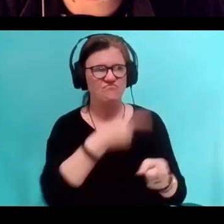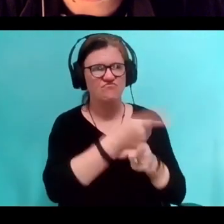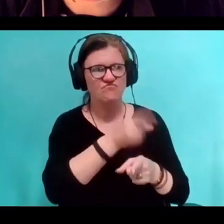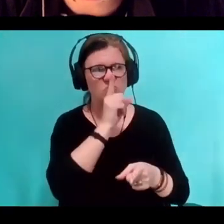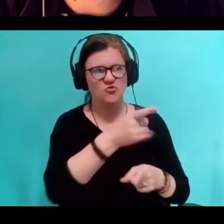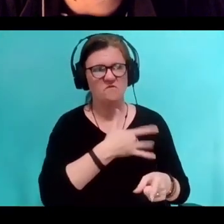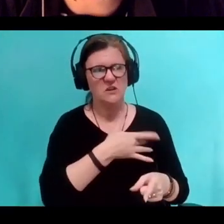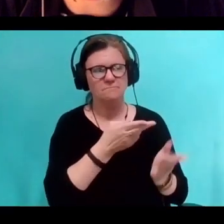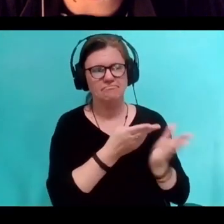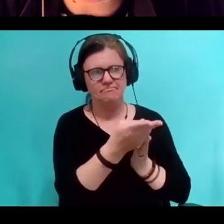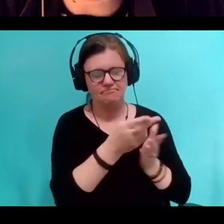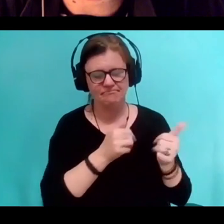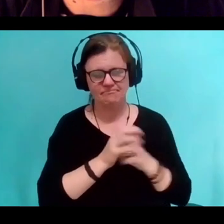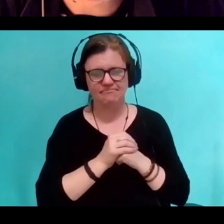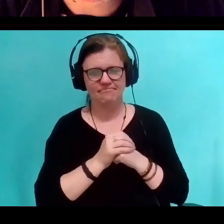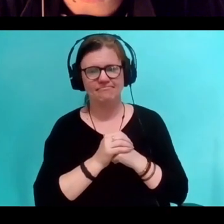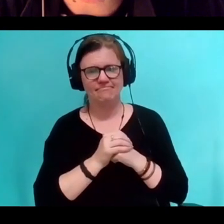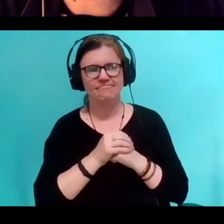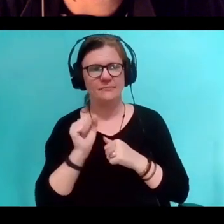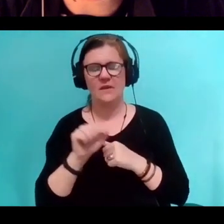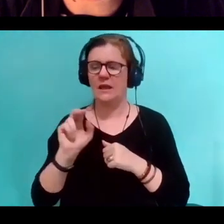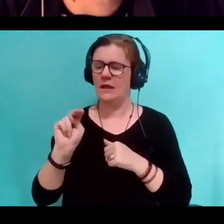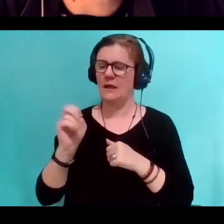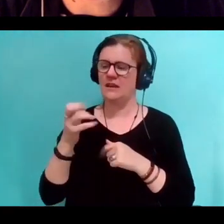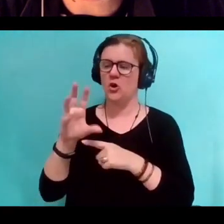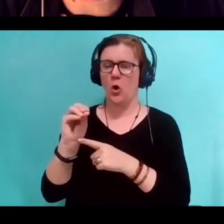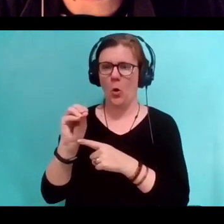Neuro-typical people and in your context,